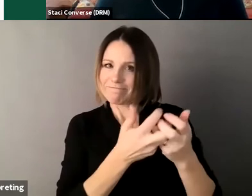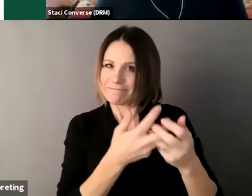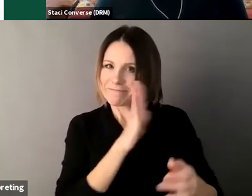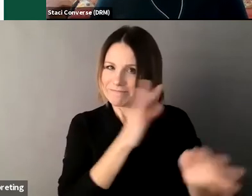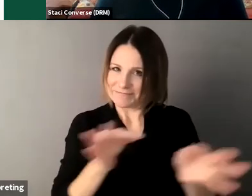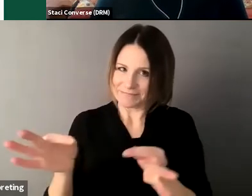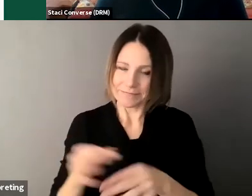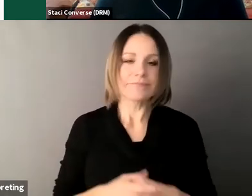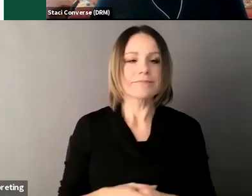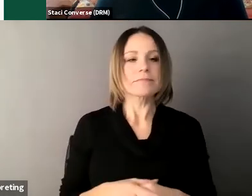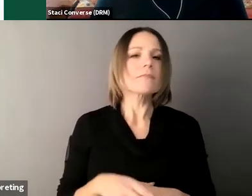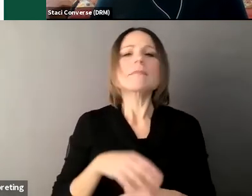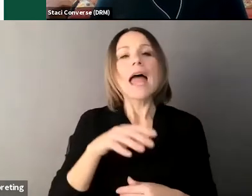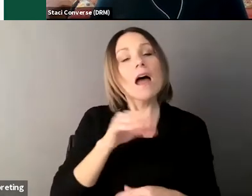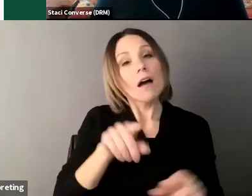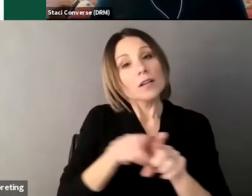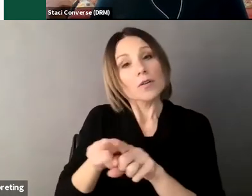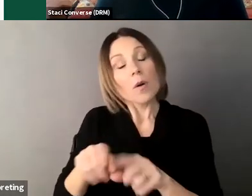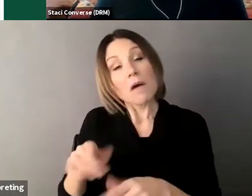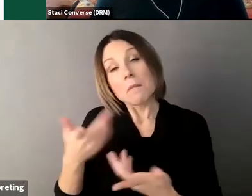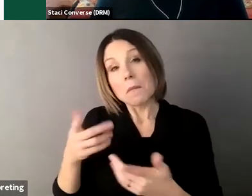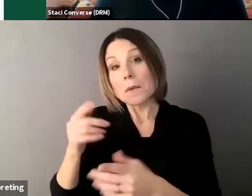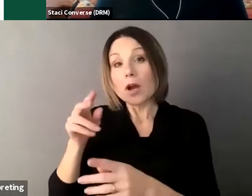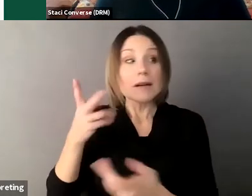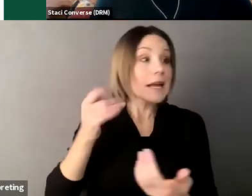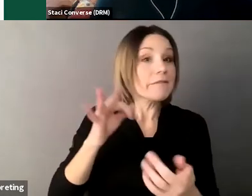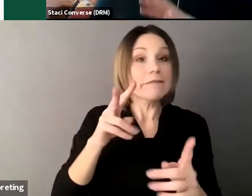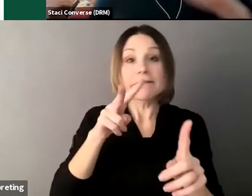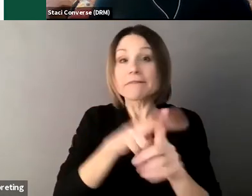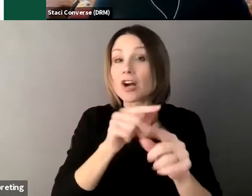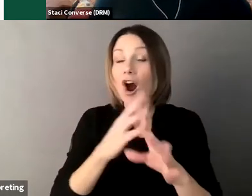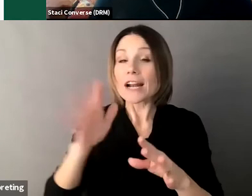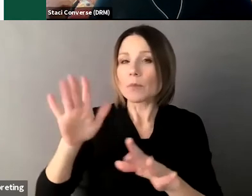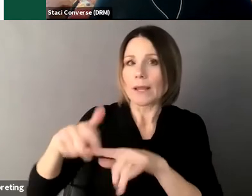decision-making could be used instead of guardianship it's throughout the core